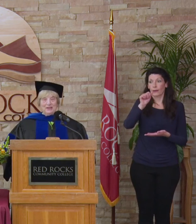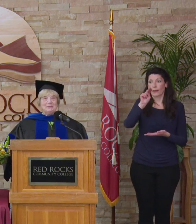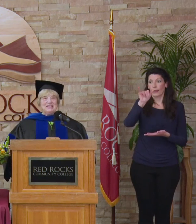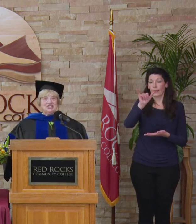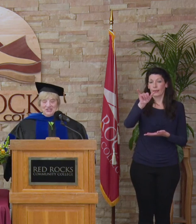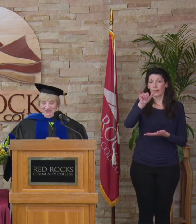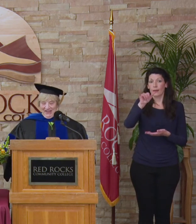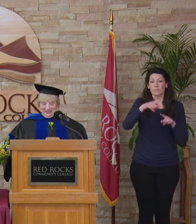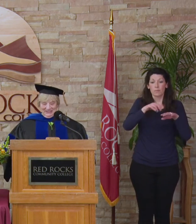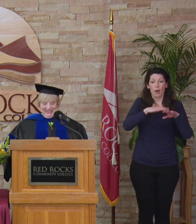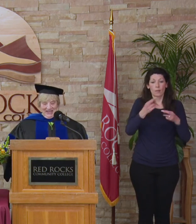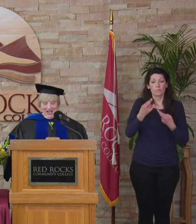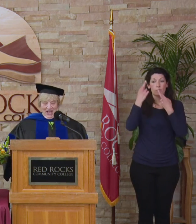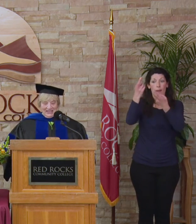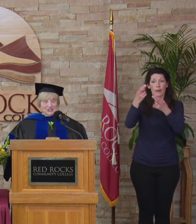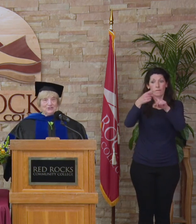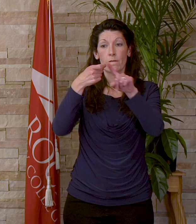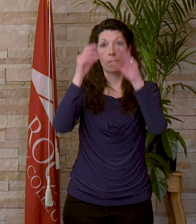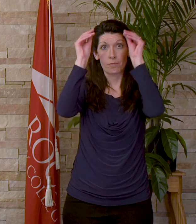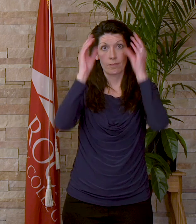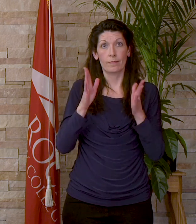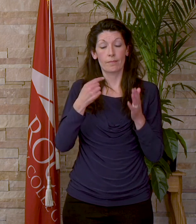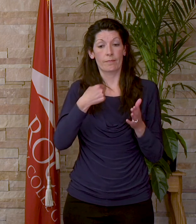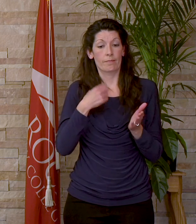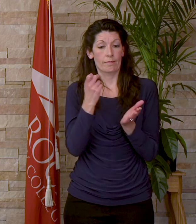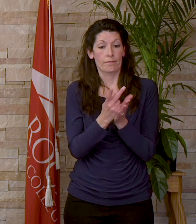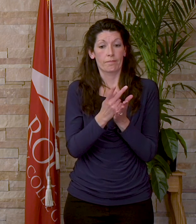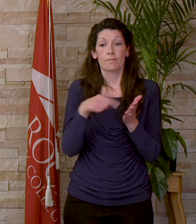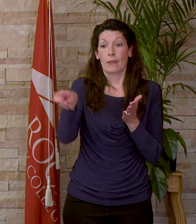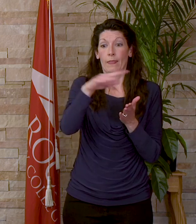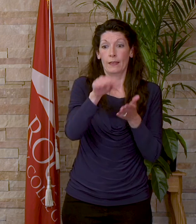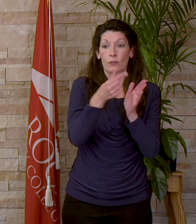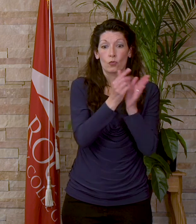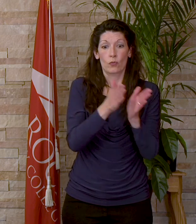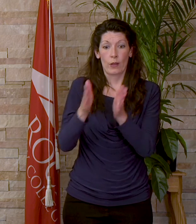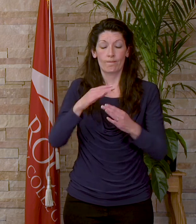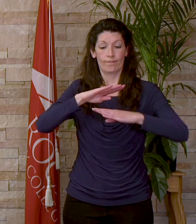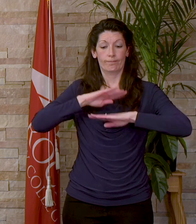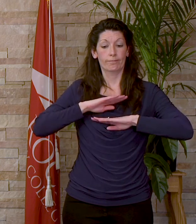recommendation of the faculty, I certify that these graduates have fulfilled the requirements for the